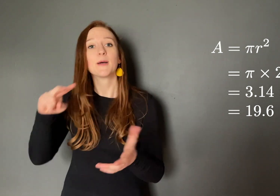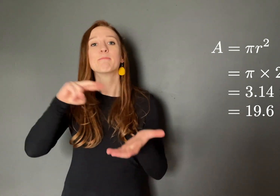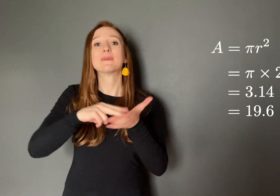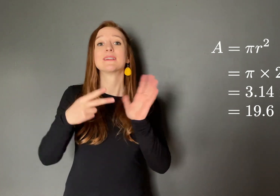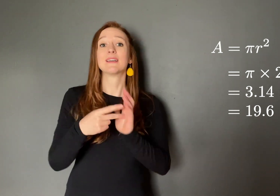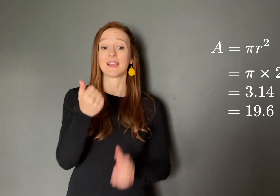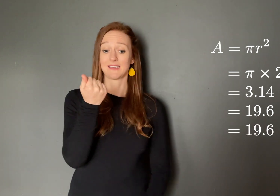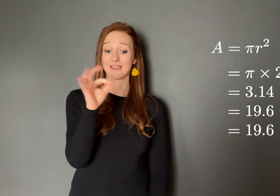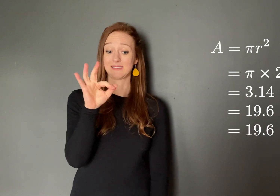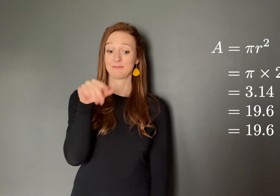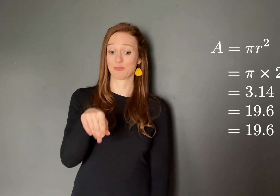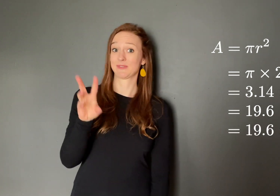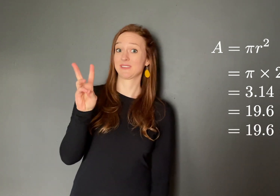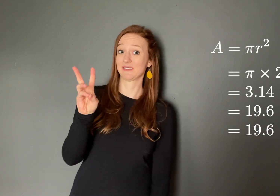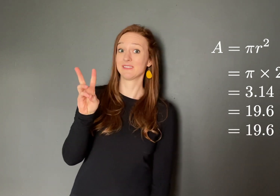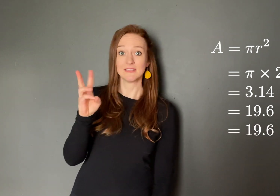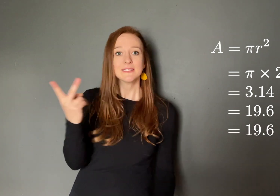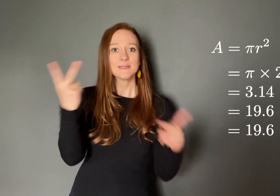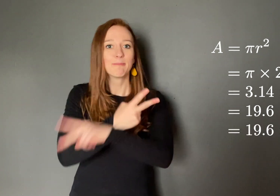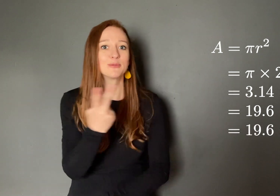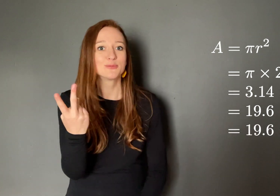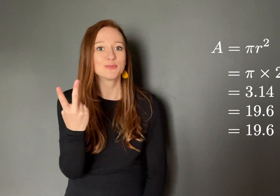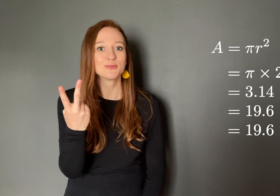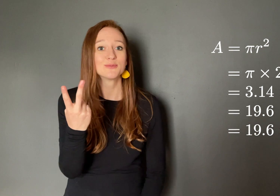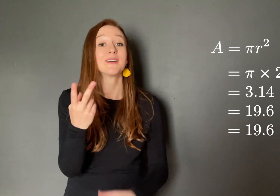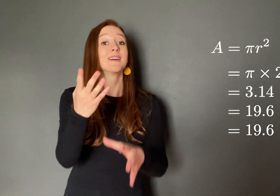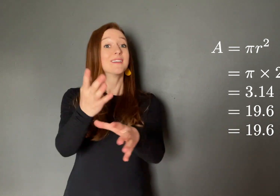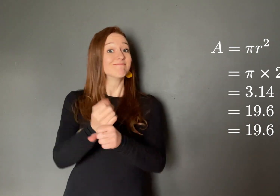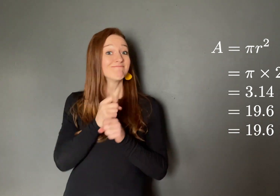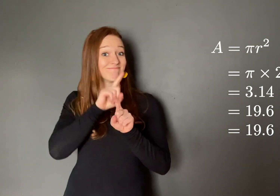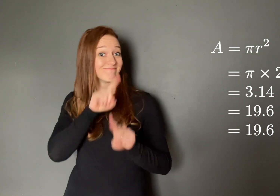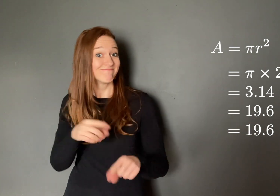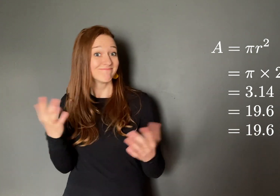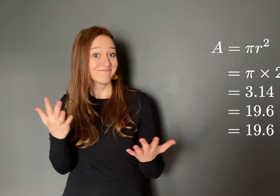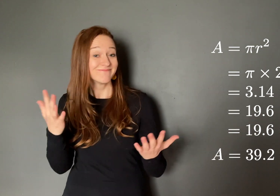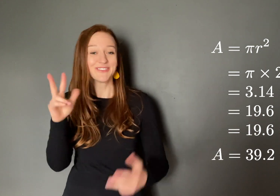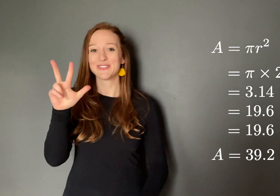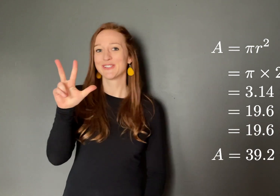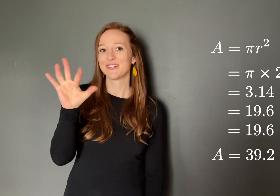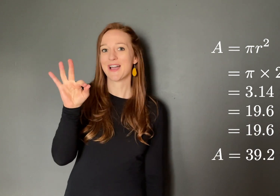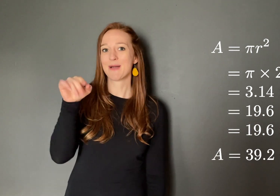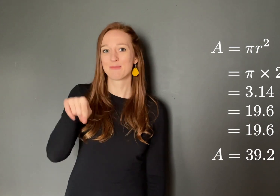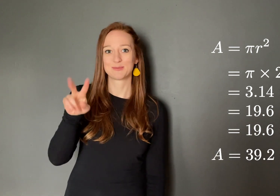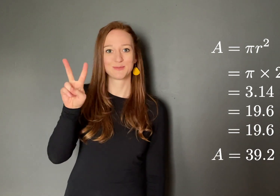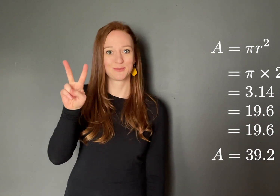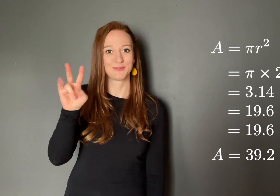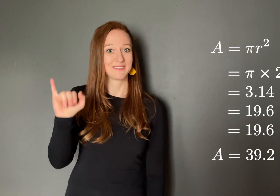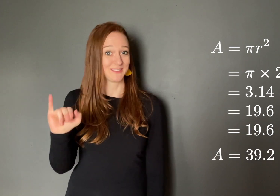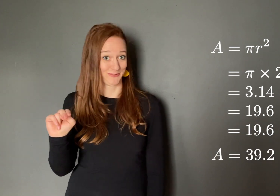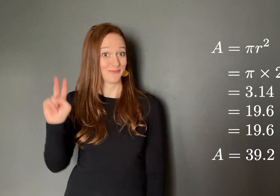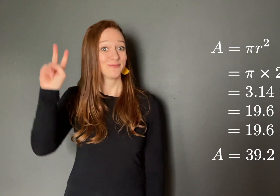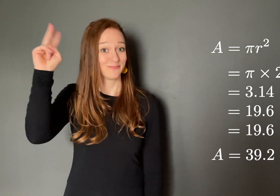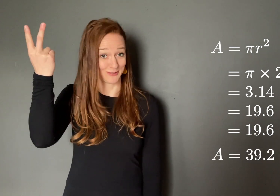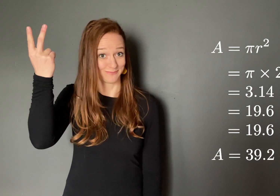multiply that number by 2 for 39.2 square inches.